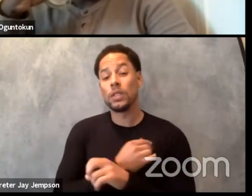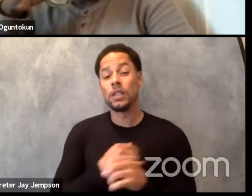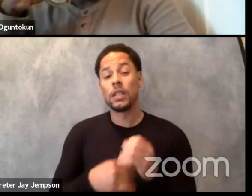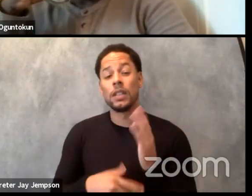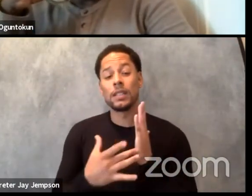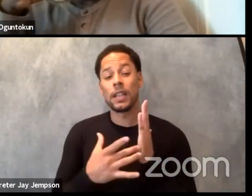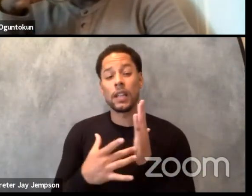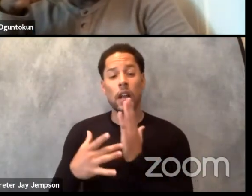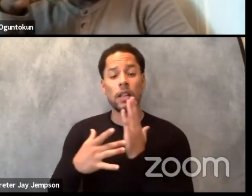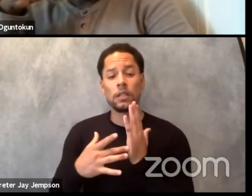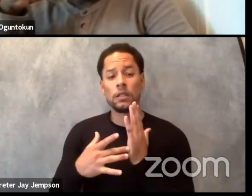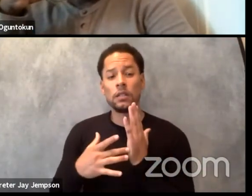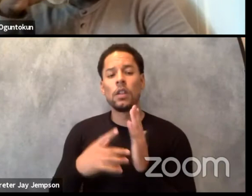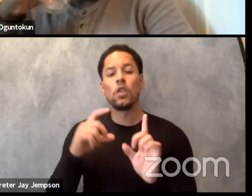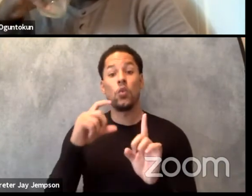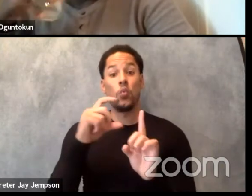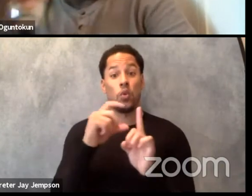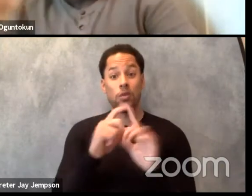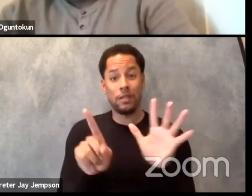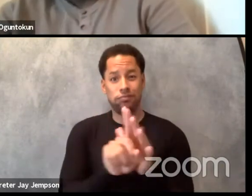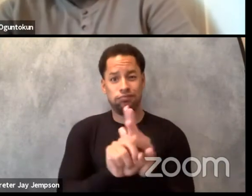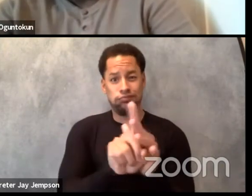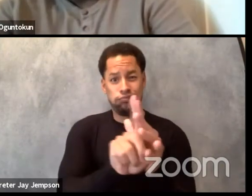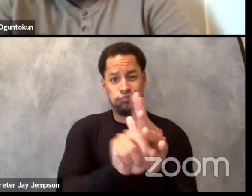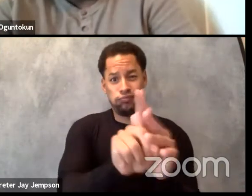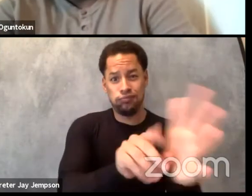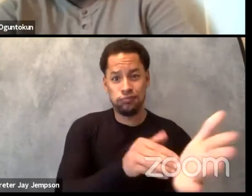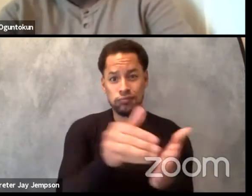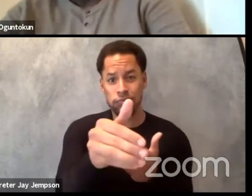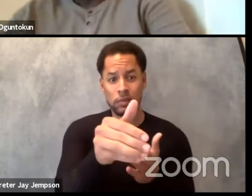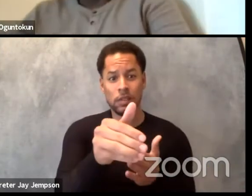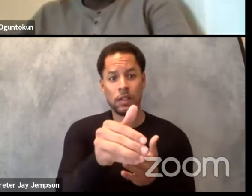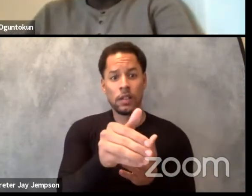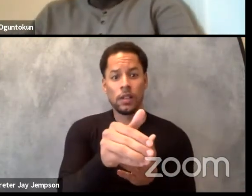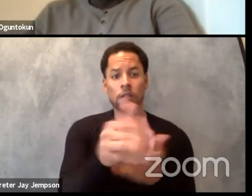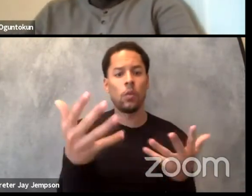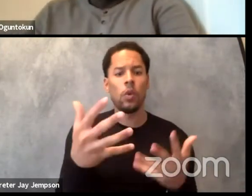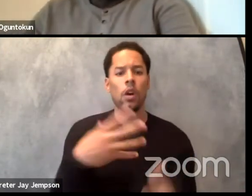that was most commonly used was the term white person